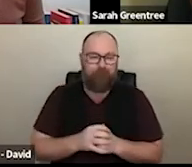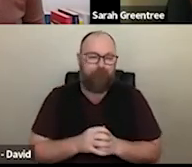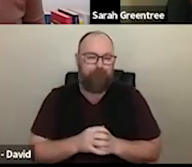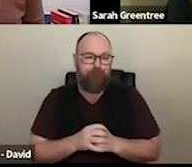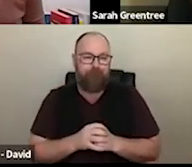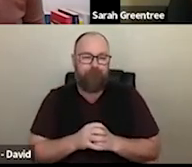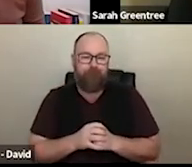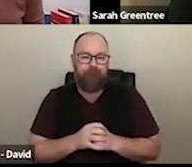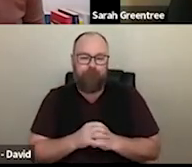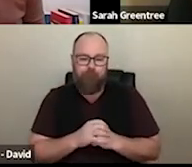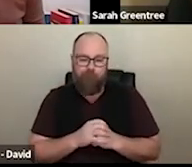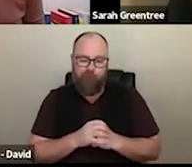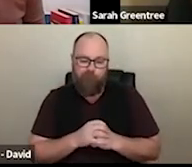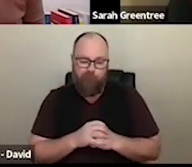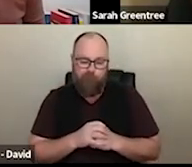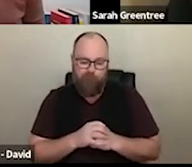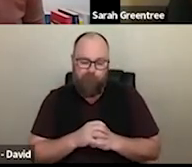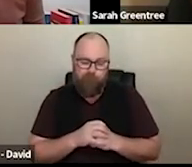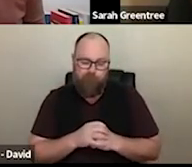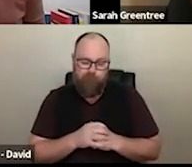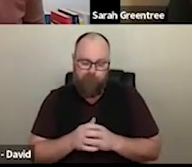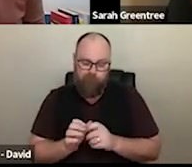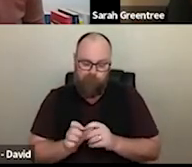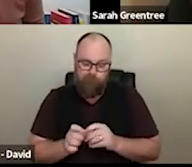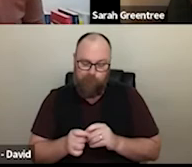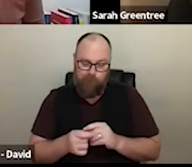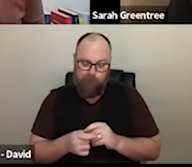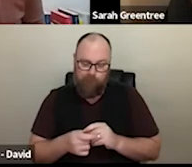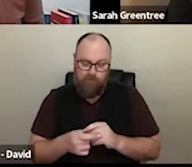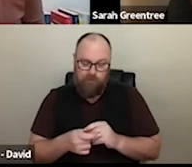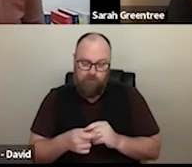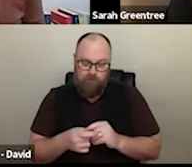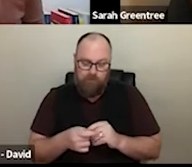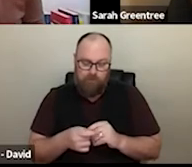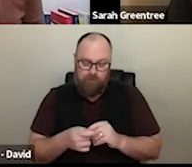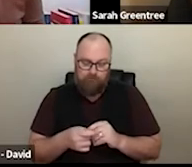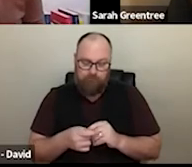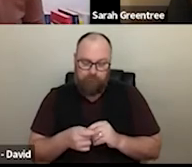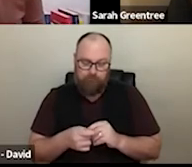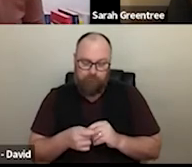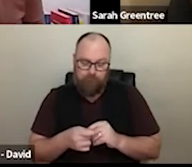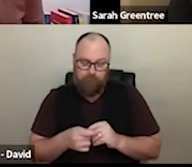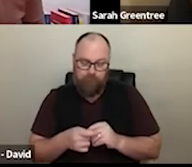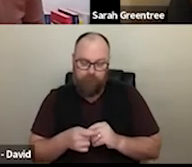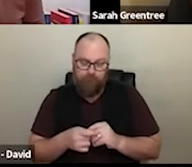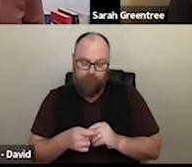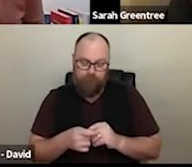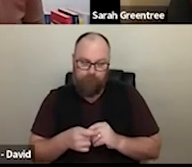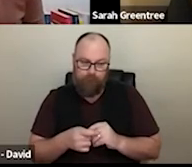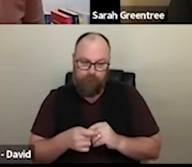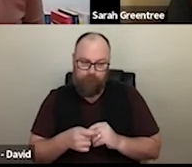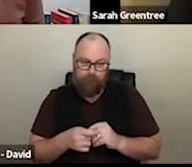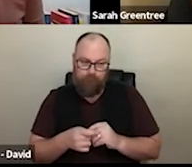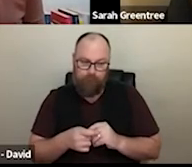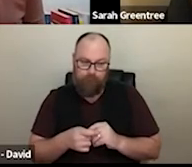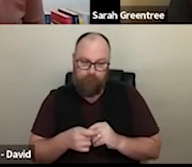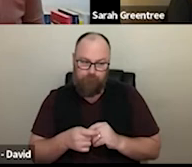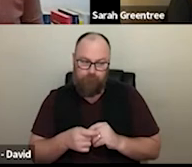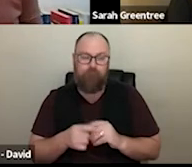Arana, but we prefer the Q&A box.